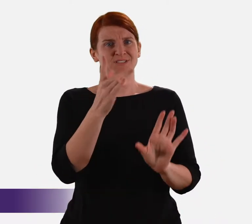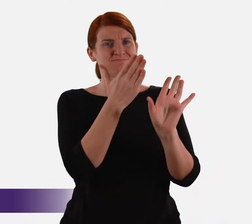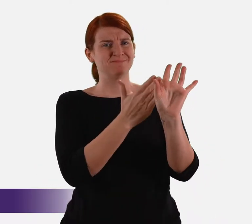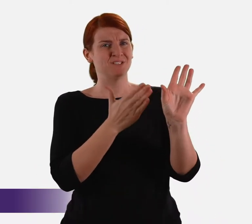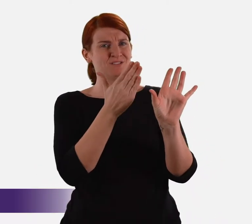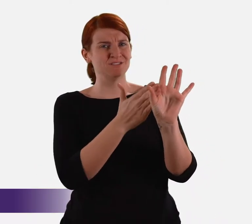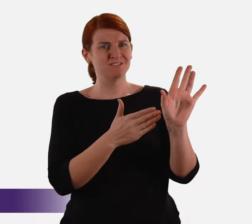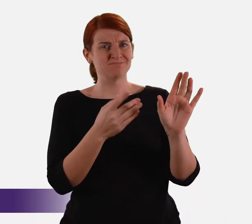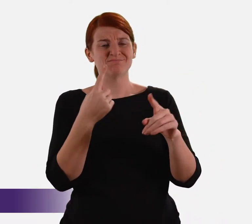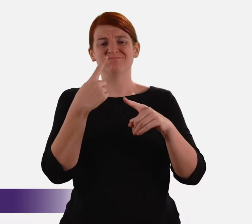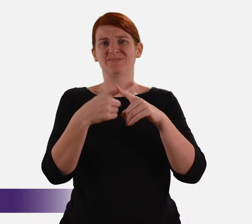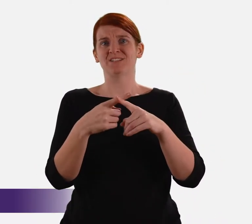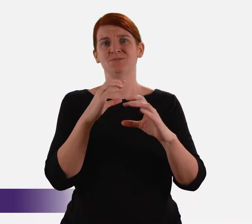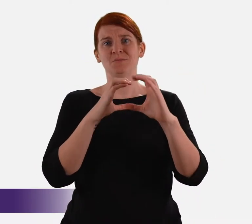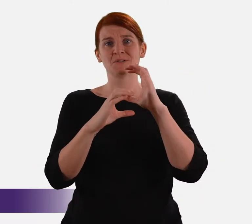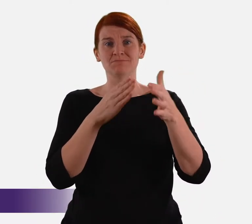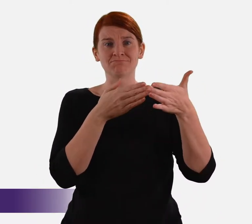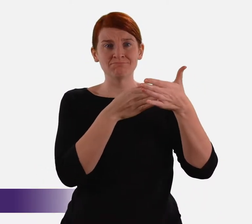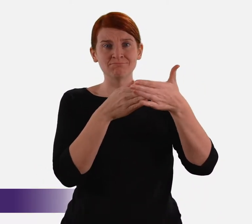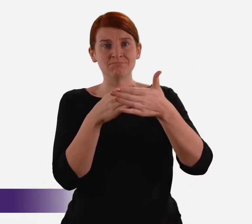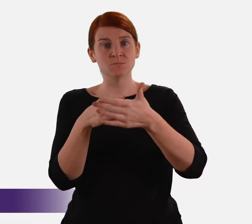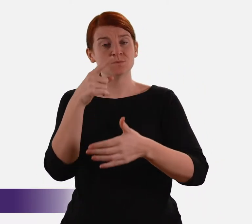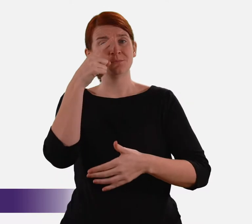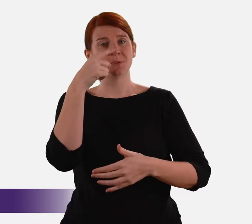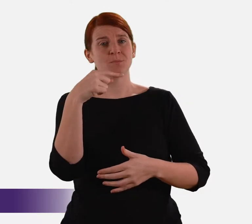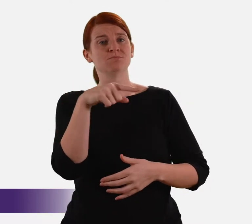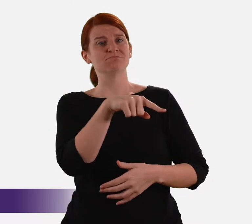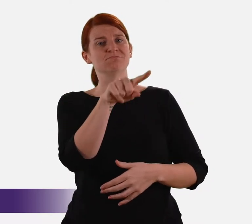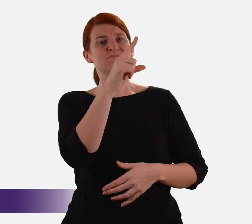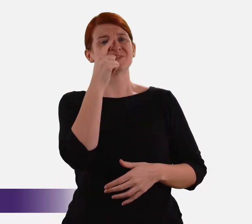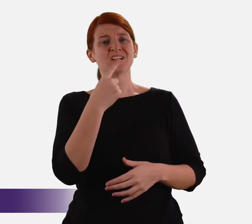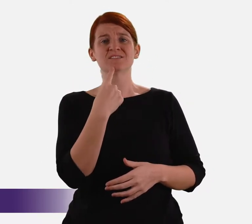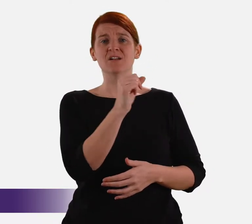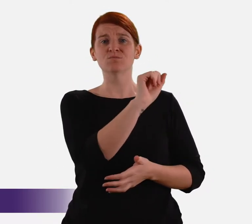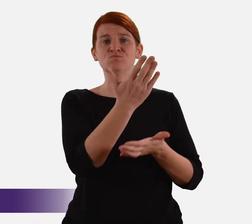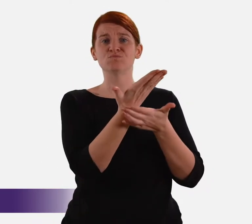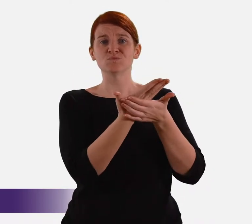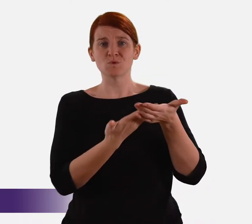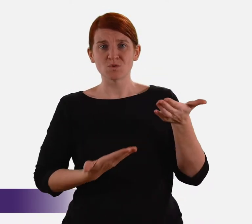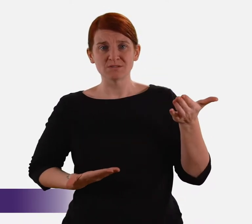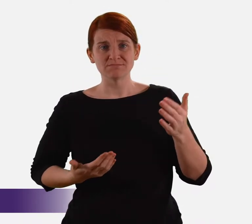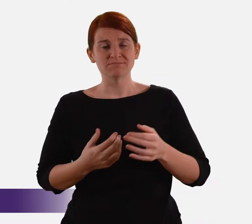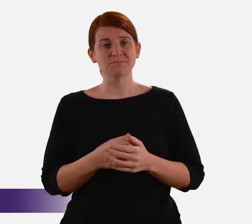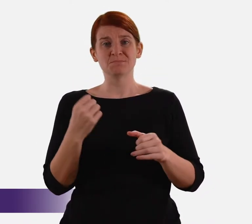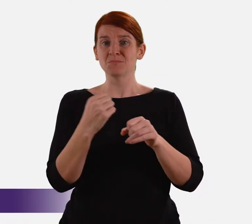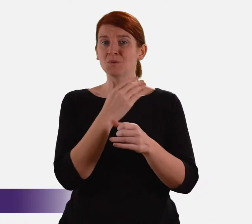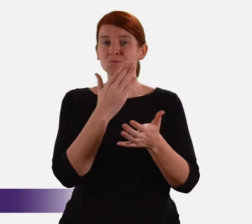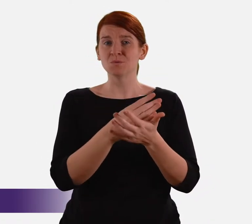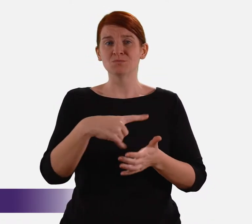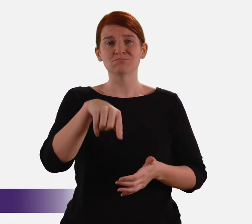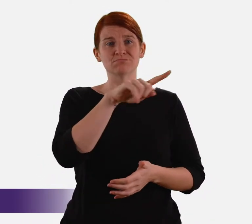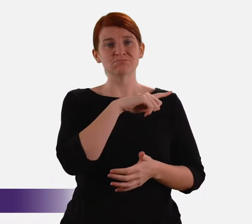but the psychological and communication barriers to people being able to tell their stories and